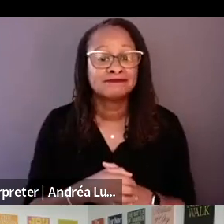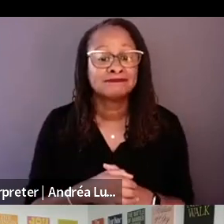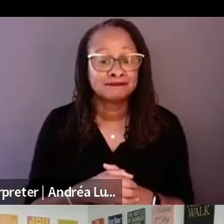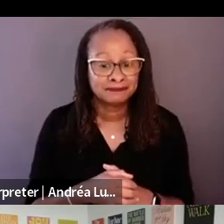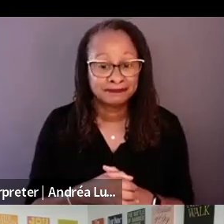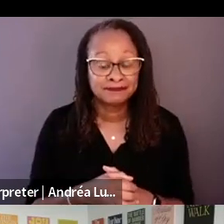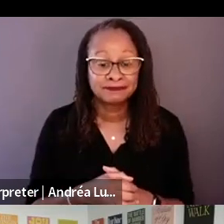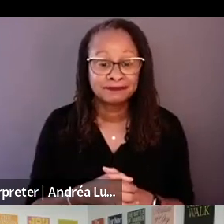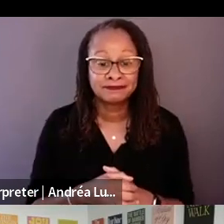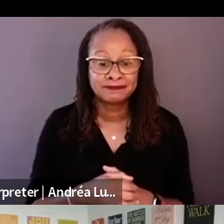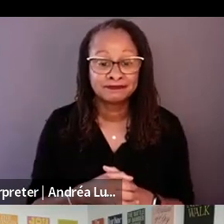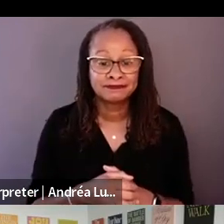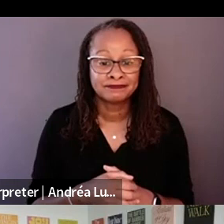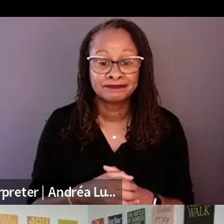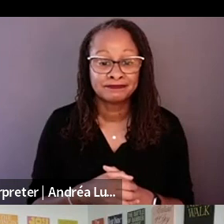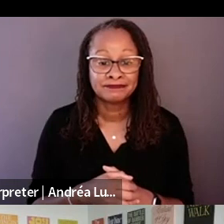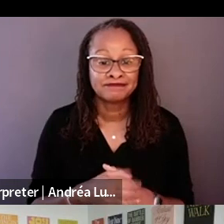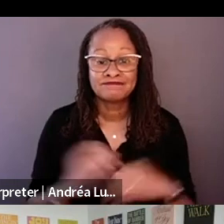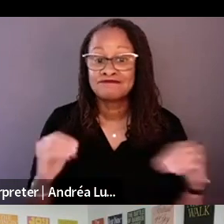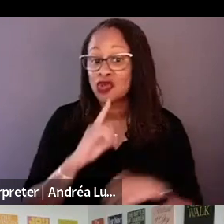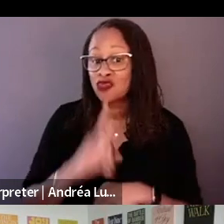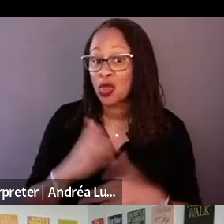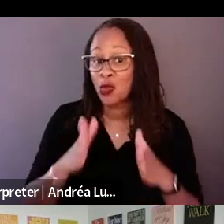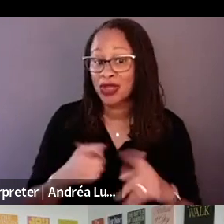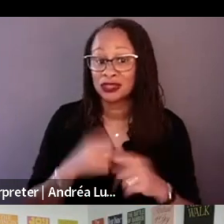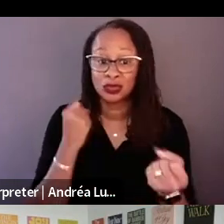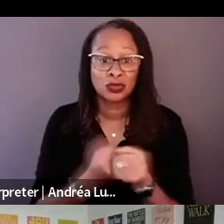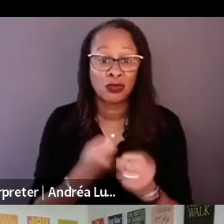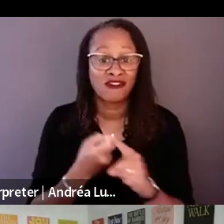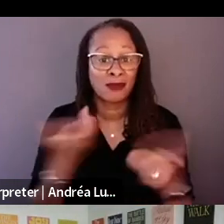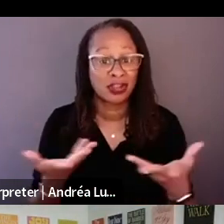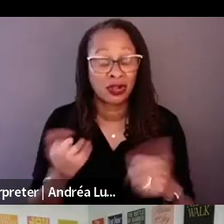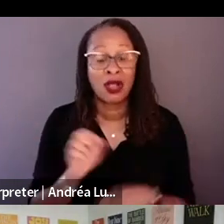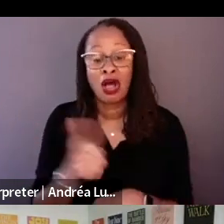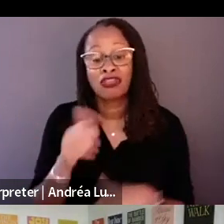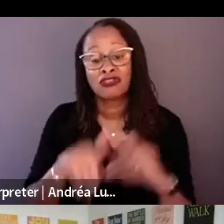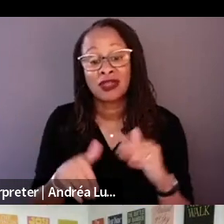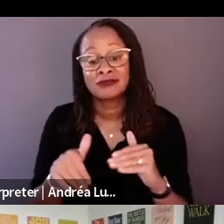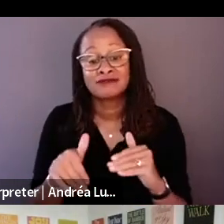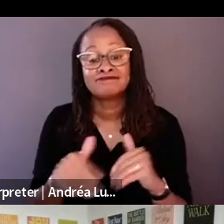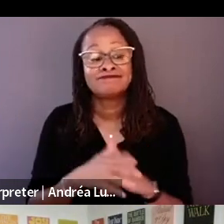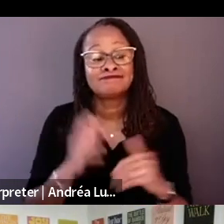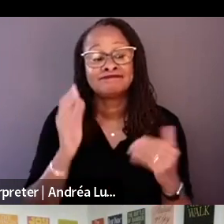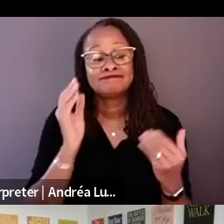to support from here other than, you know, letting these unbelievably young woman and men and all